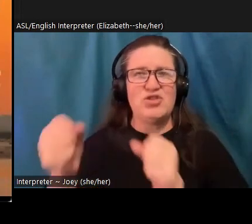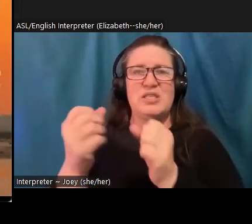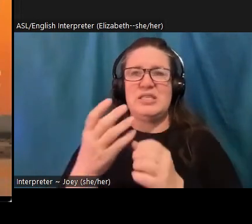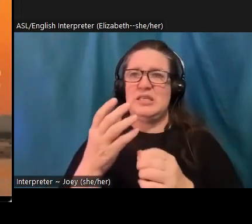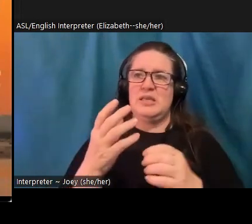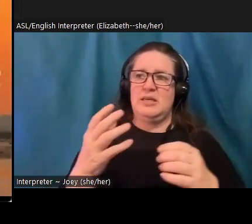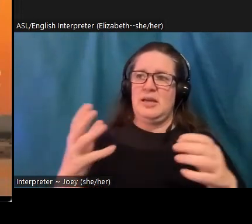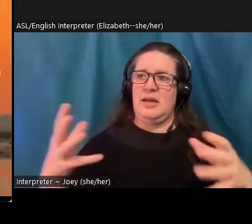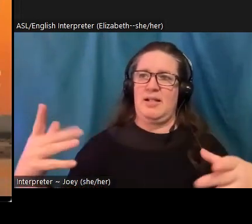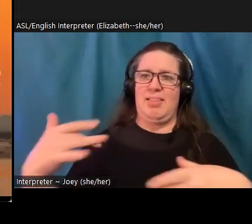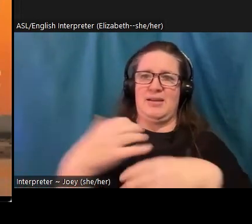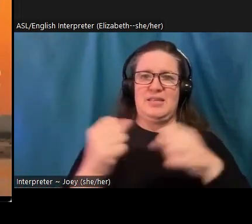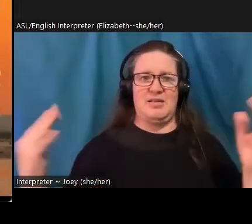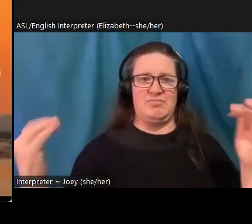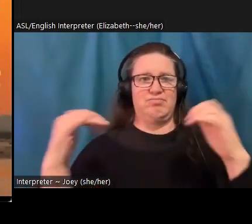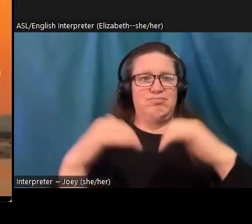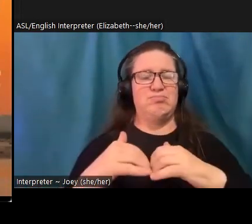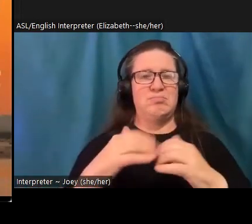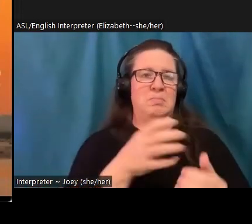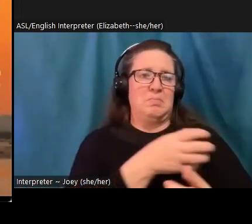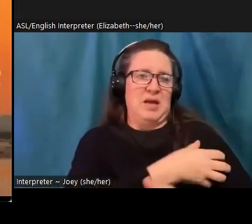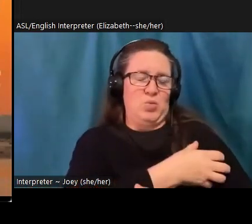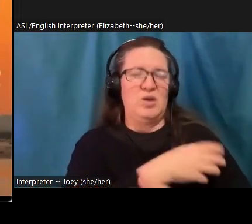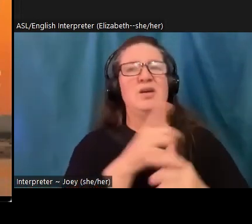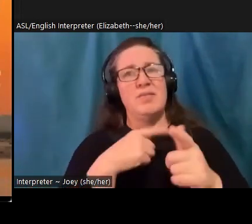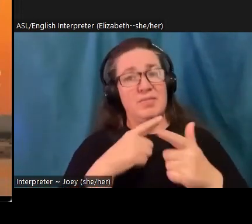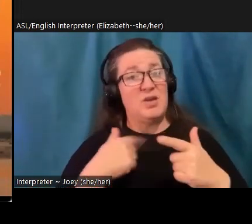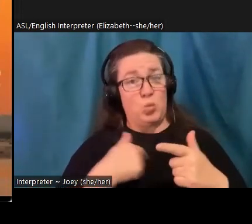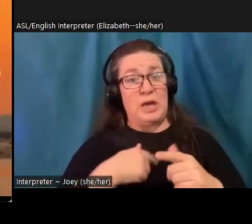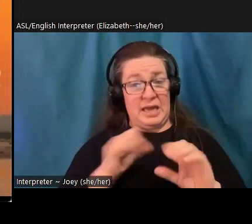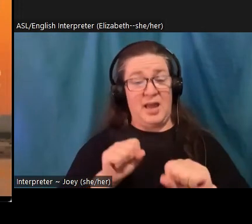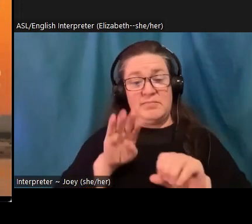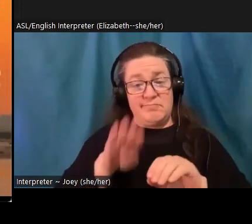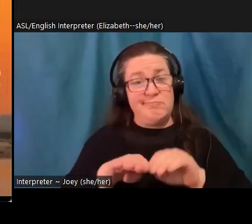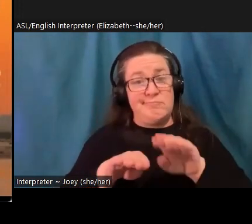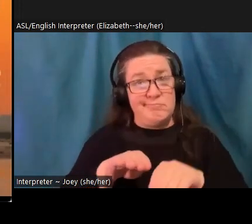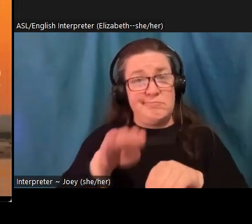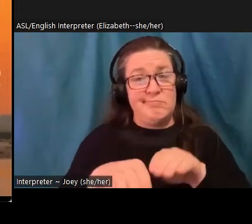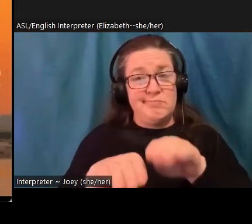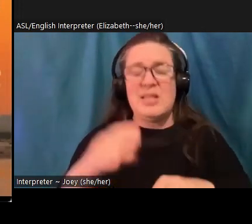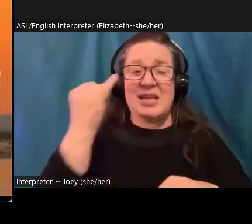think that we can actually get somewhere because otherwise you just you become frozen. And I understand exactly what you're